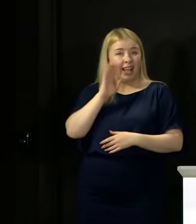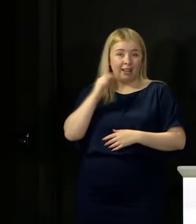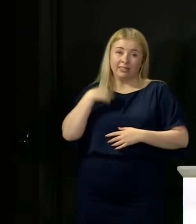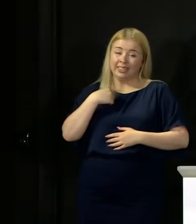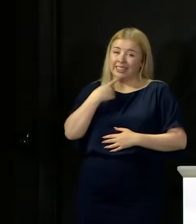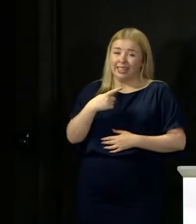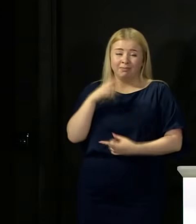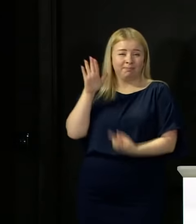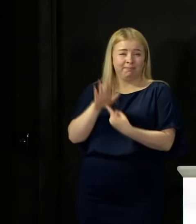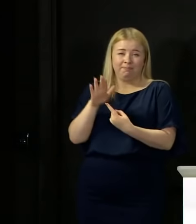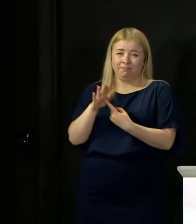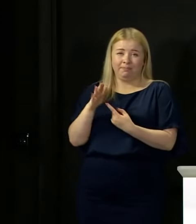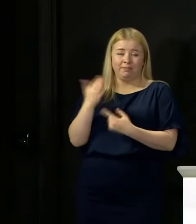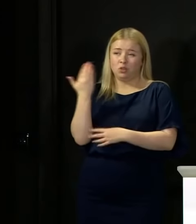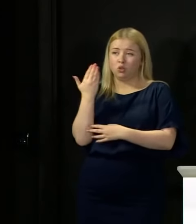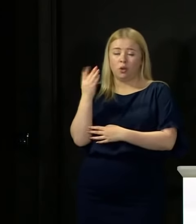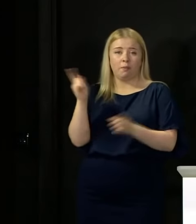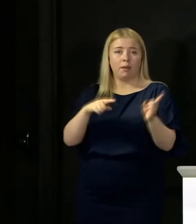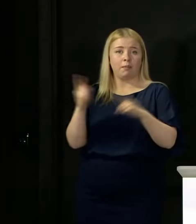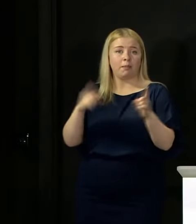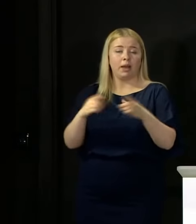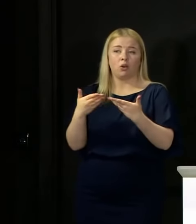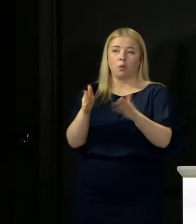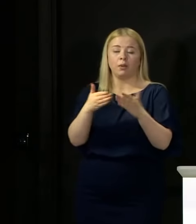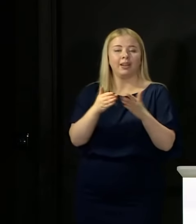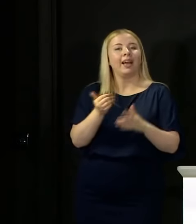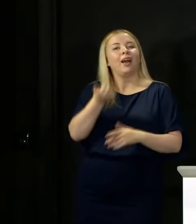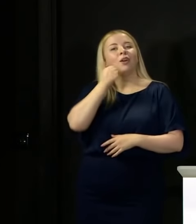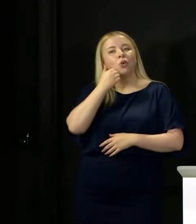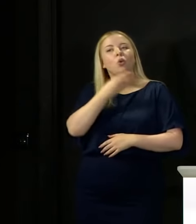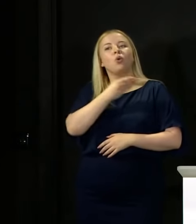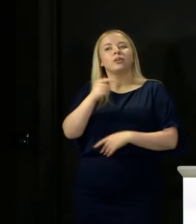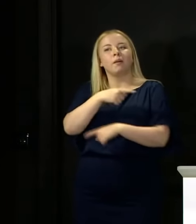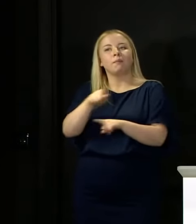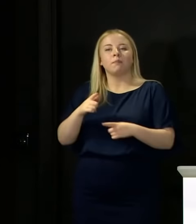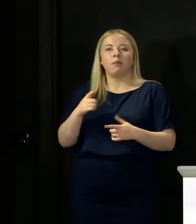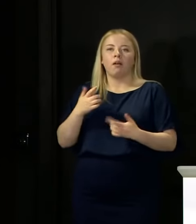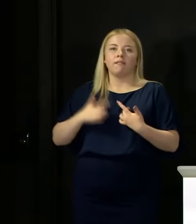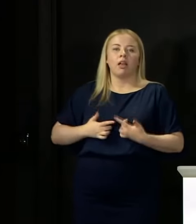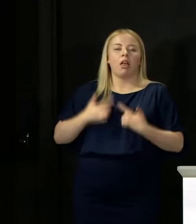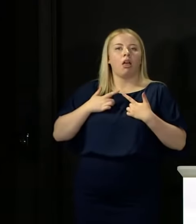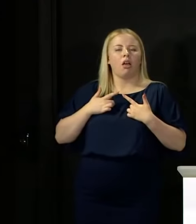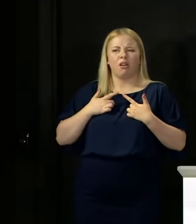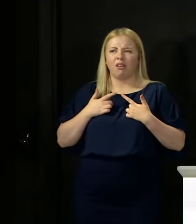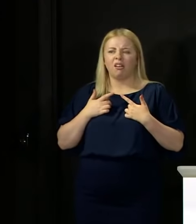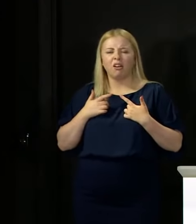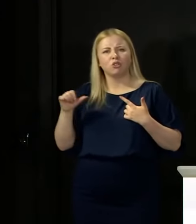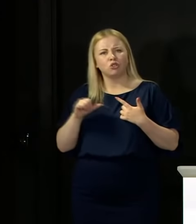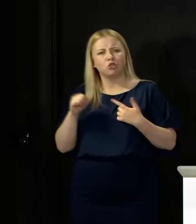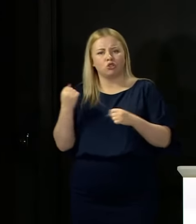And therefore there are some things that I know people wish we were doing over the next few weeks that we're not, because we don't want to jeopardise getting schools back.